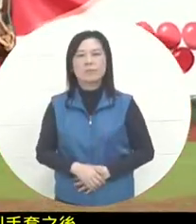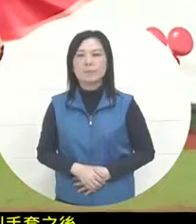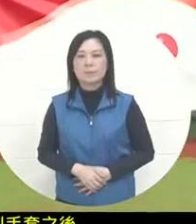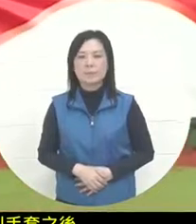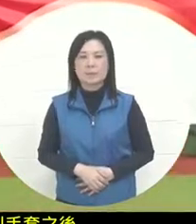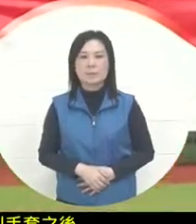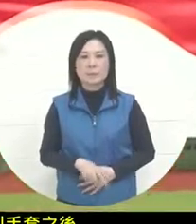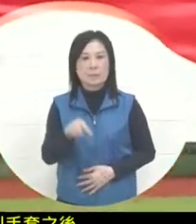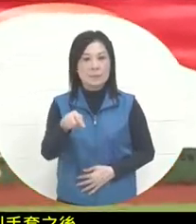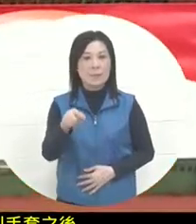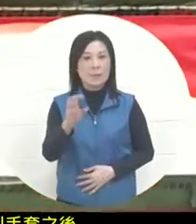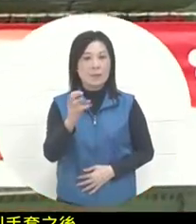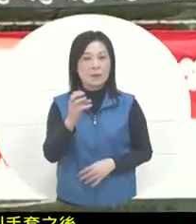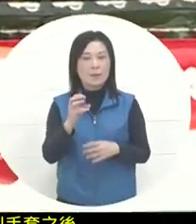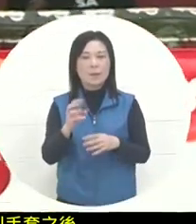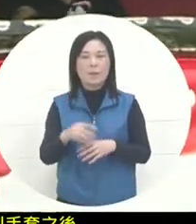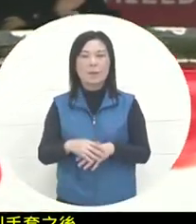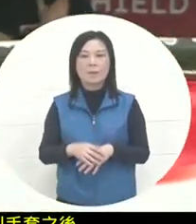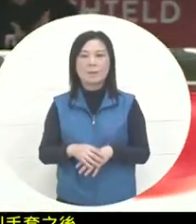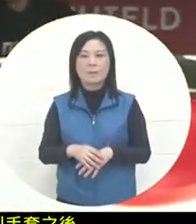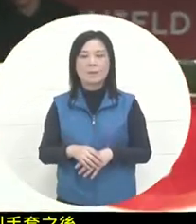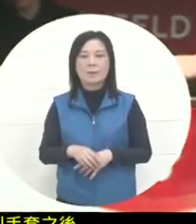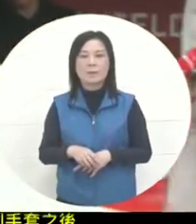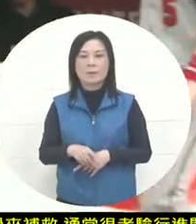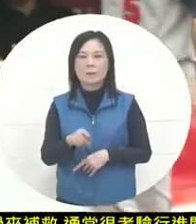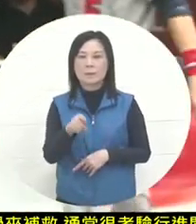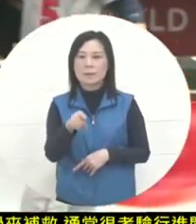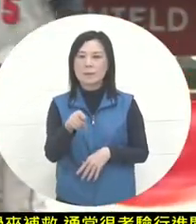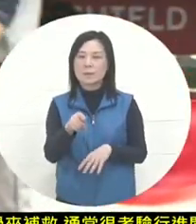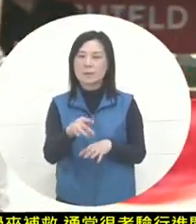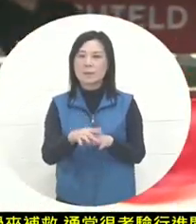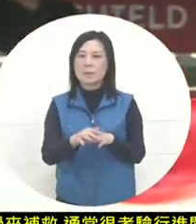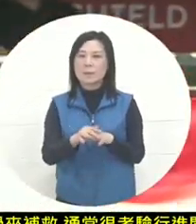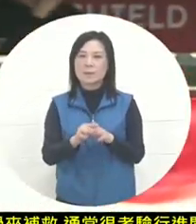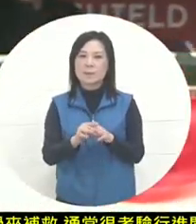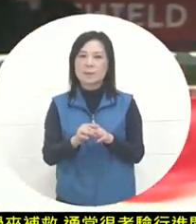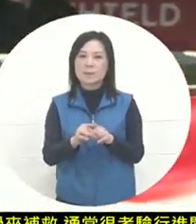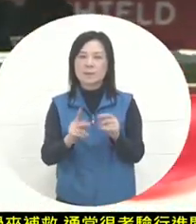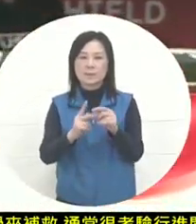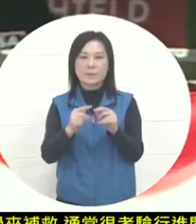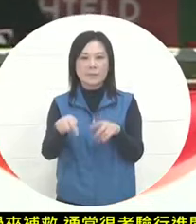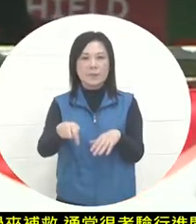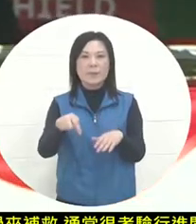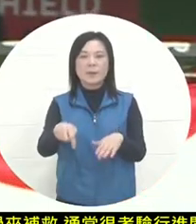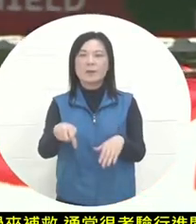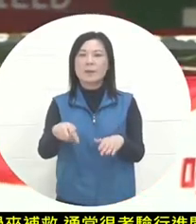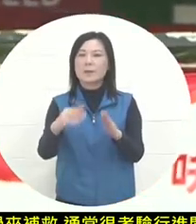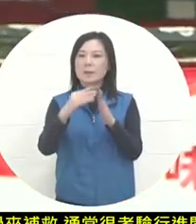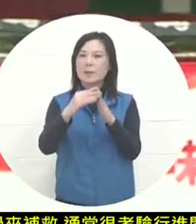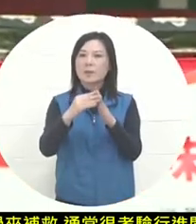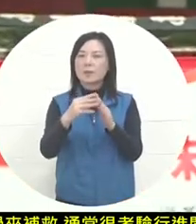The ball just now is recorded on the scoreboard. It should be recorded as the third mistake of this game.